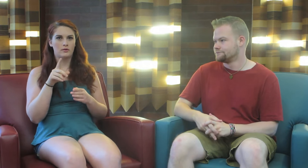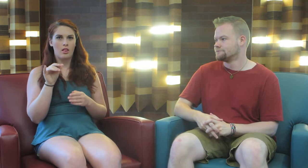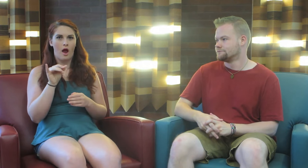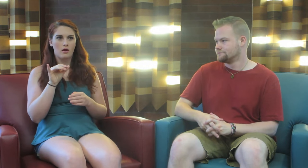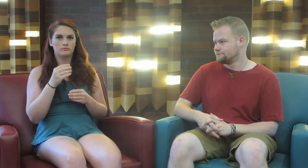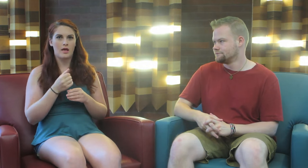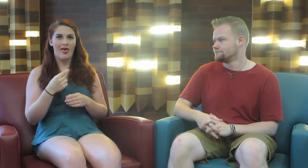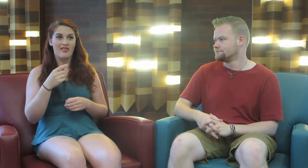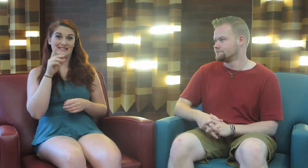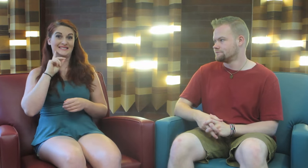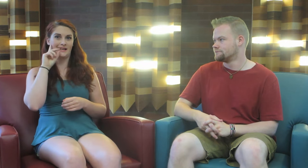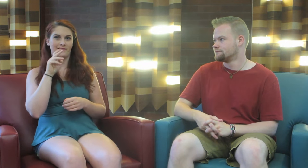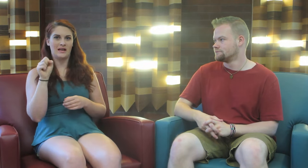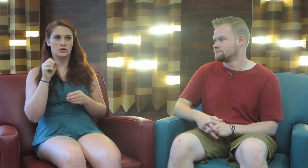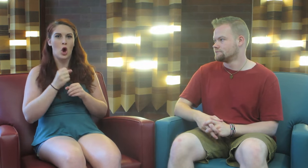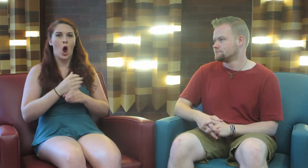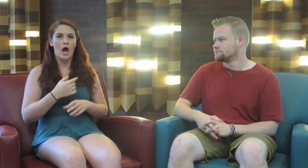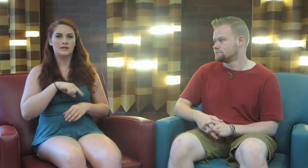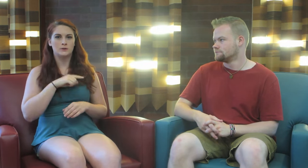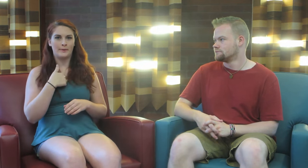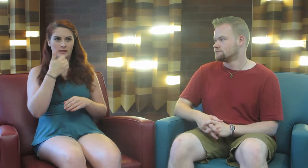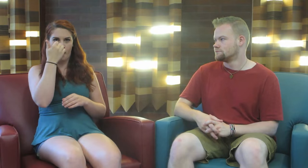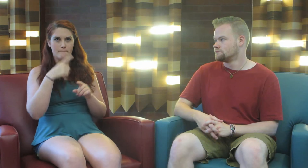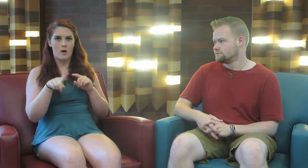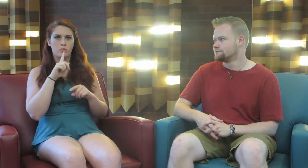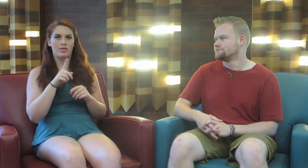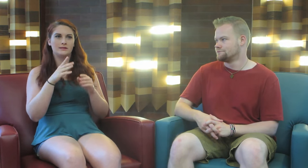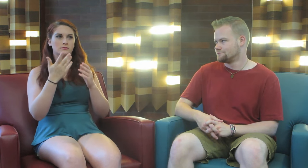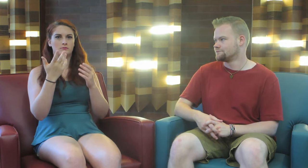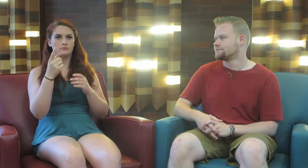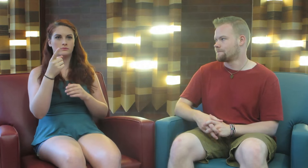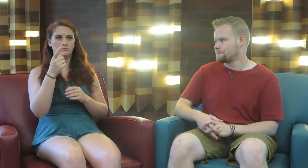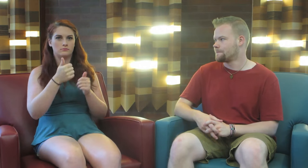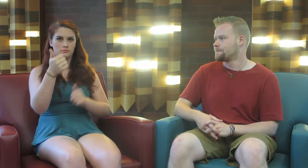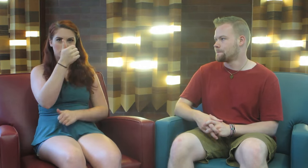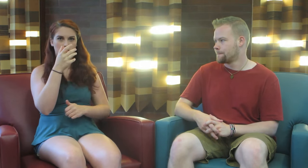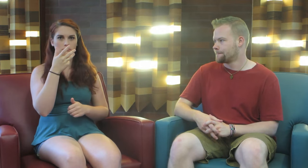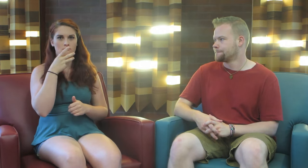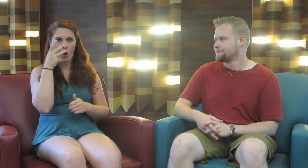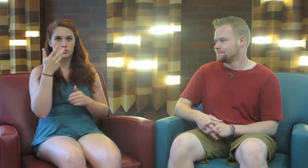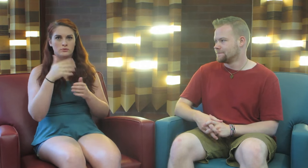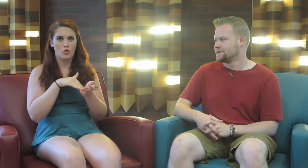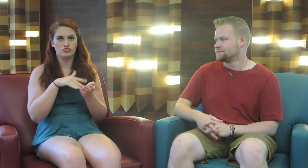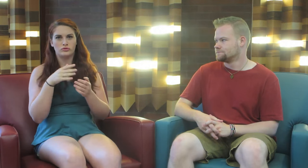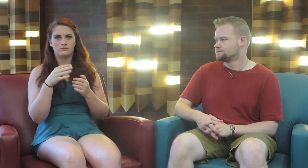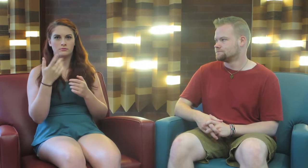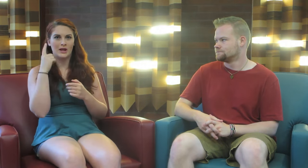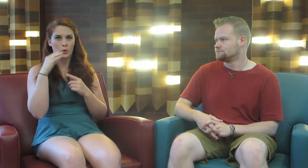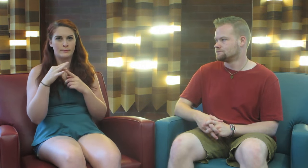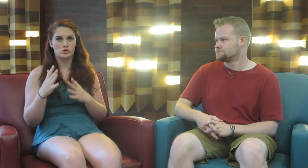Like, the deafness causes us to be dumb, but really it’s parents, doctors, hearing specialists,